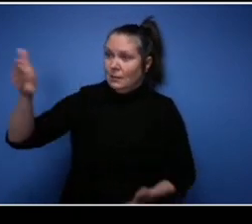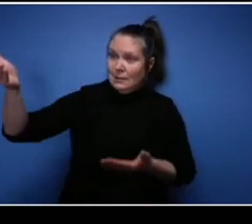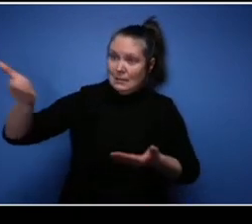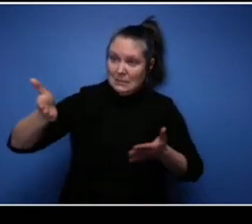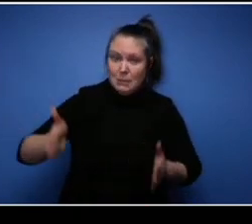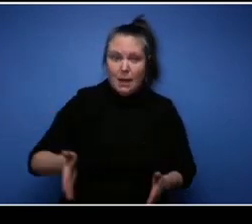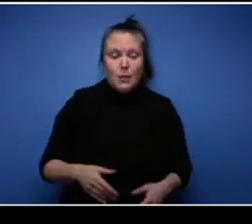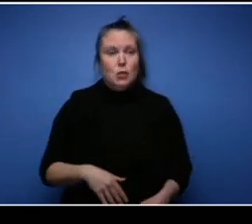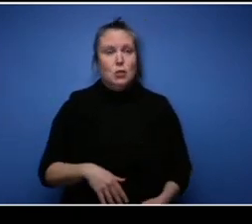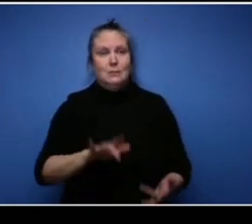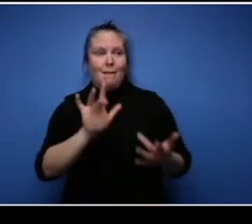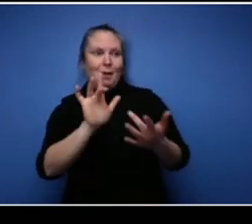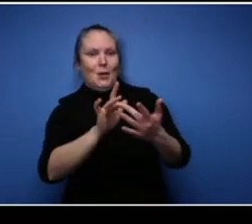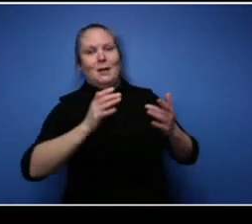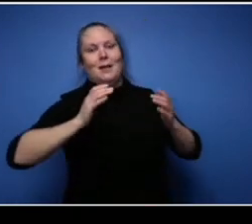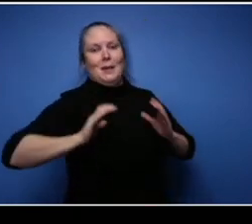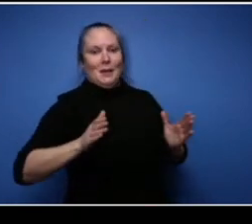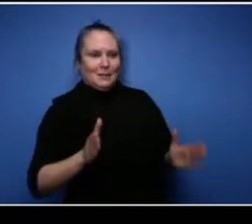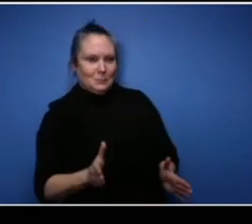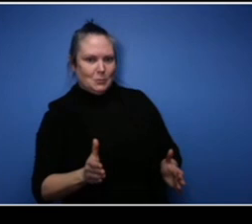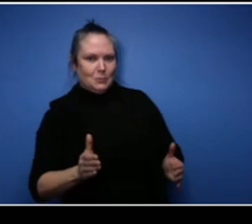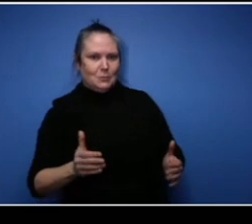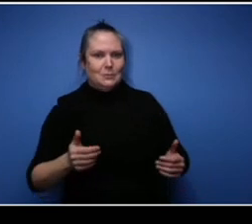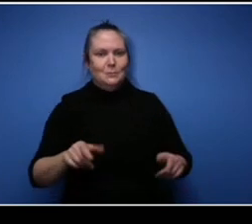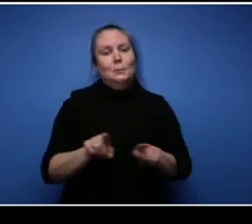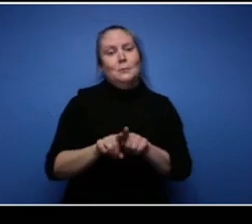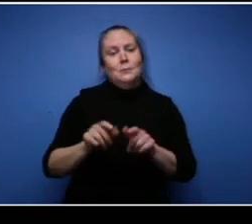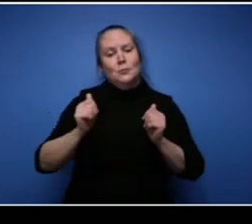out as much credit as I could possibly get to get my venture off the ground.